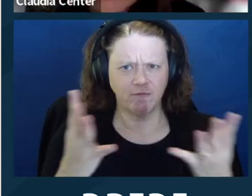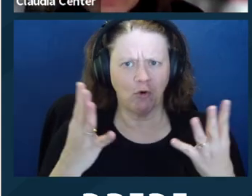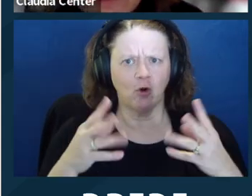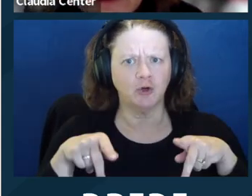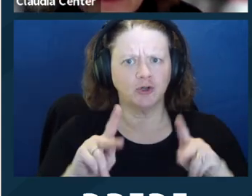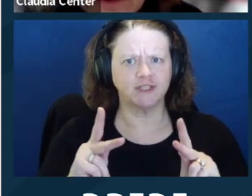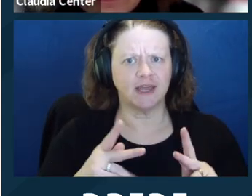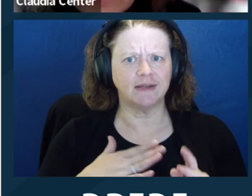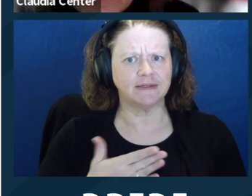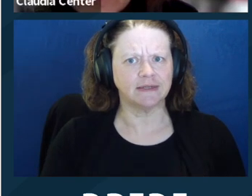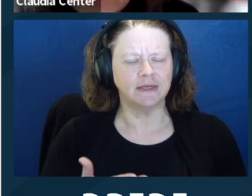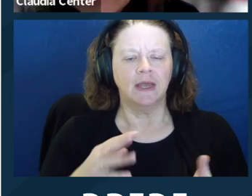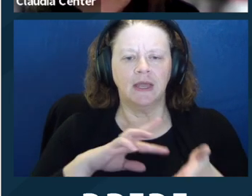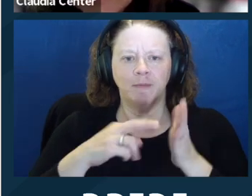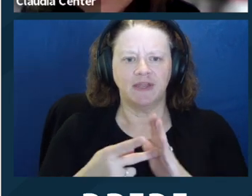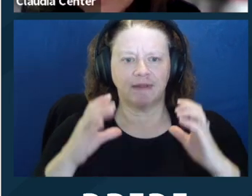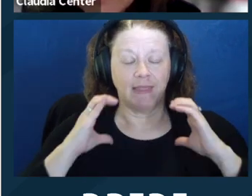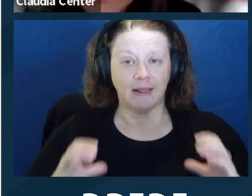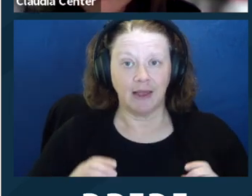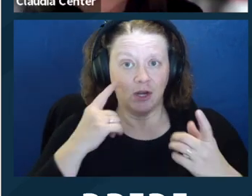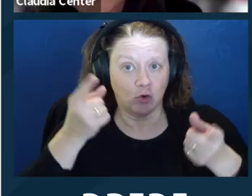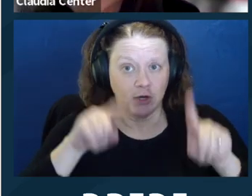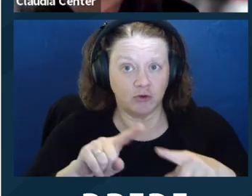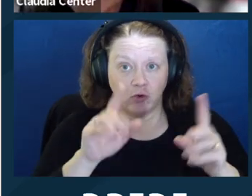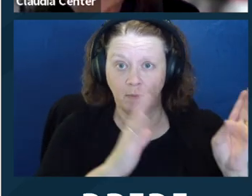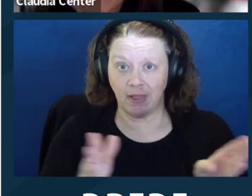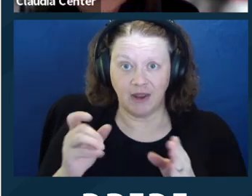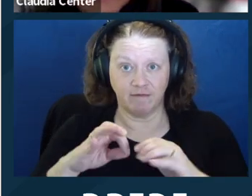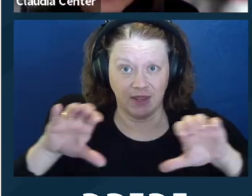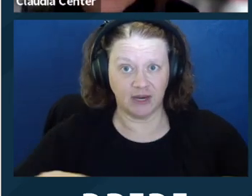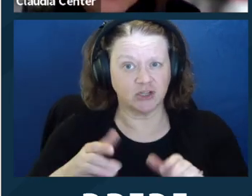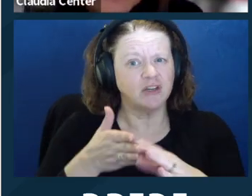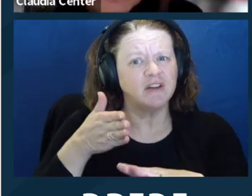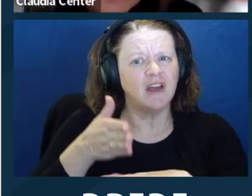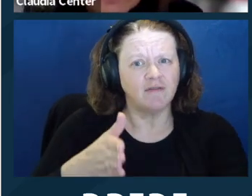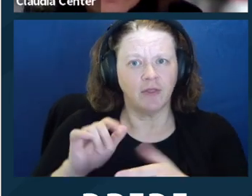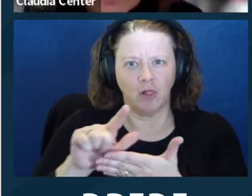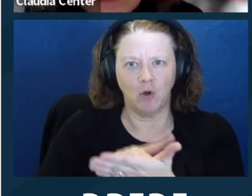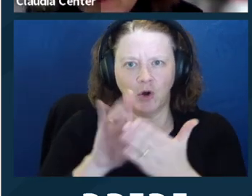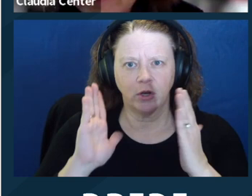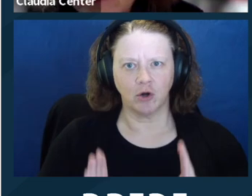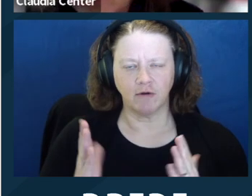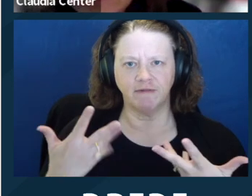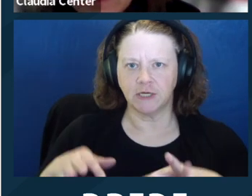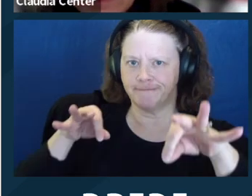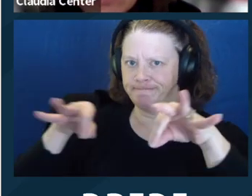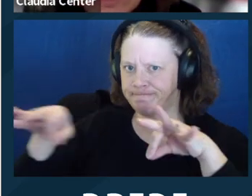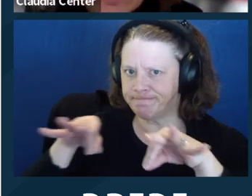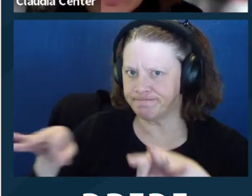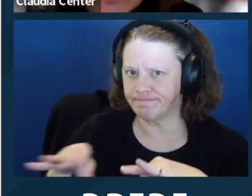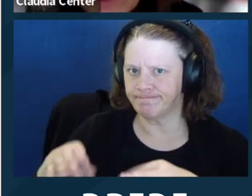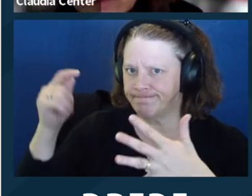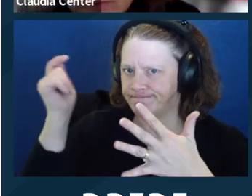the relevant circumstances and the risks of the plan of action, whether those are actual